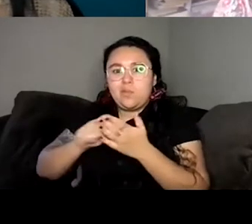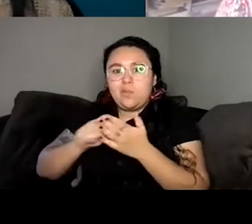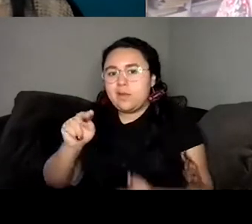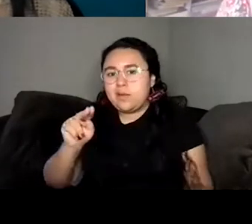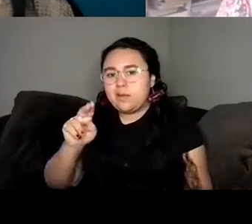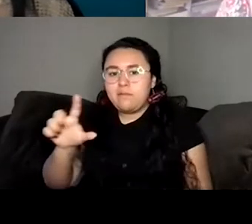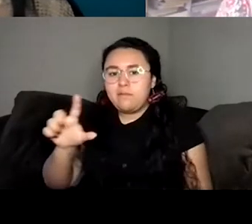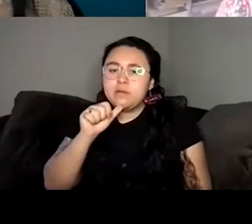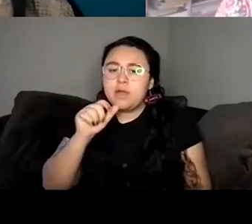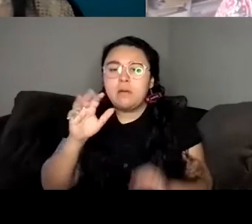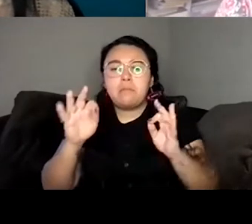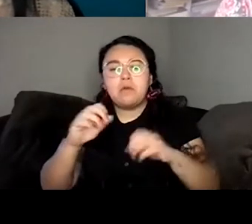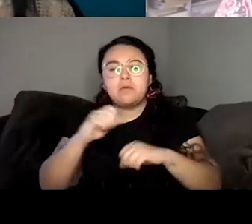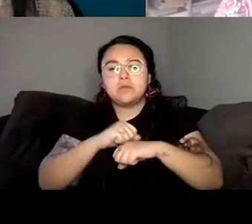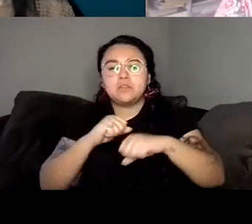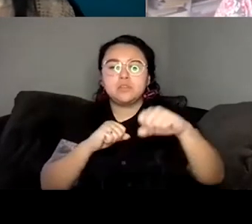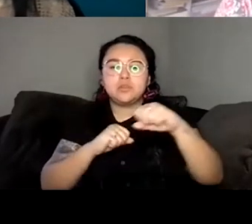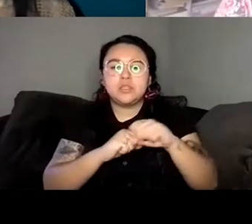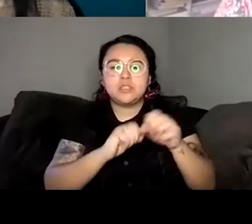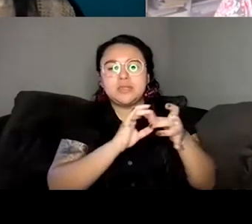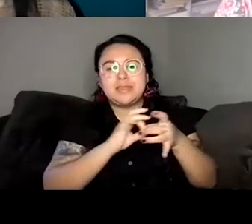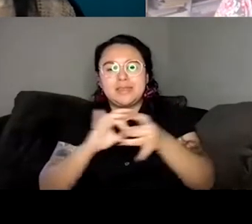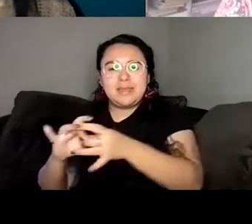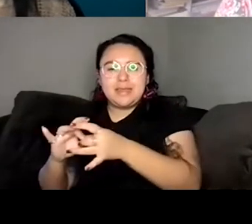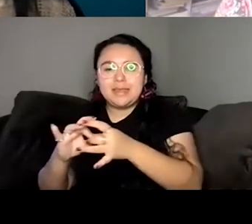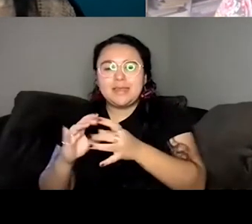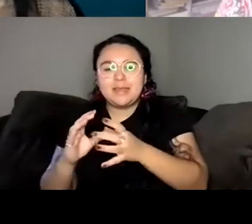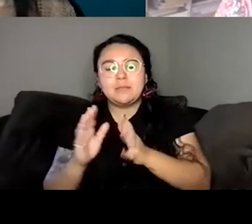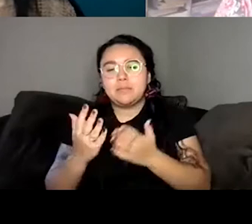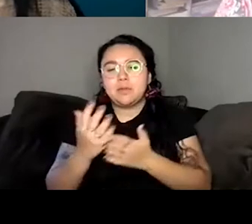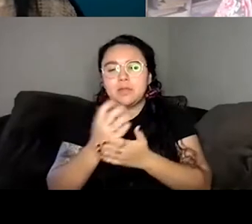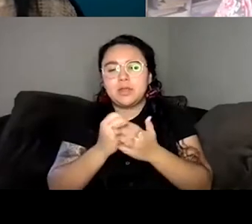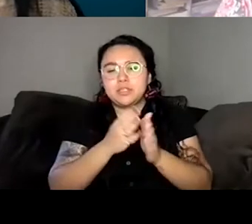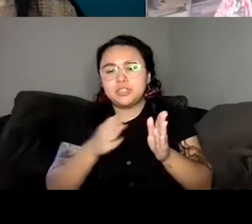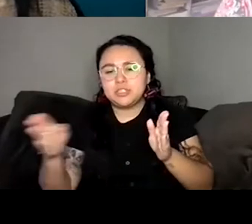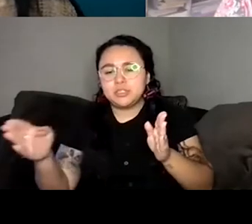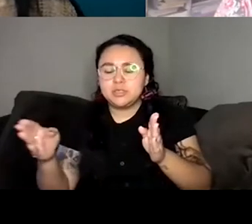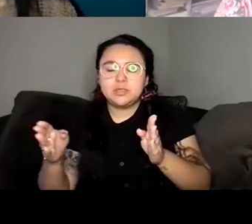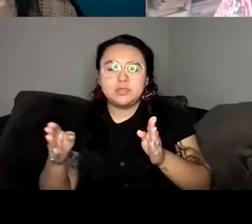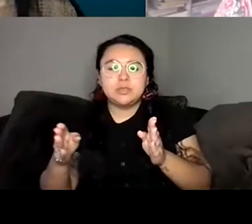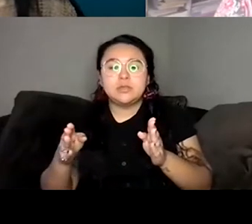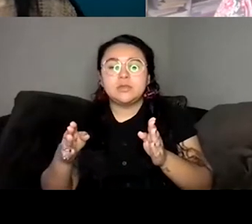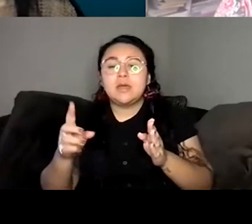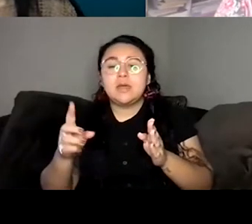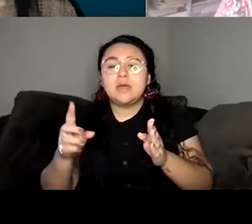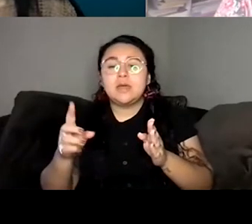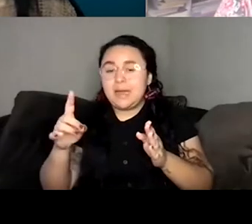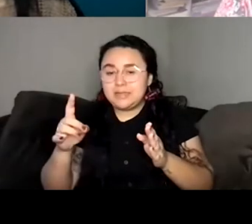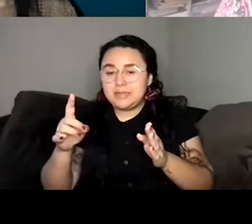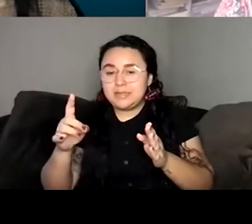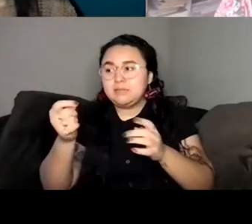finish how to end the stories. But even then, I did take out other threads and other timelines